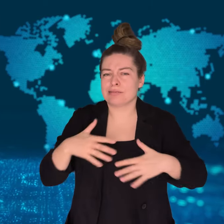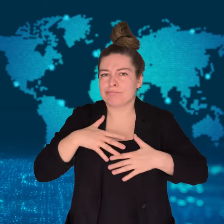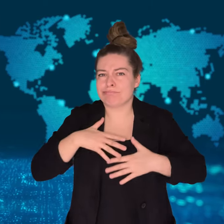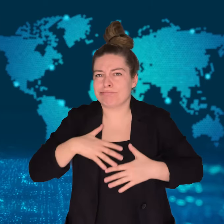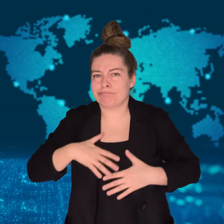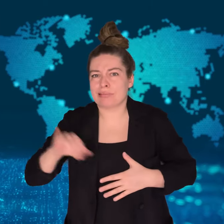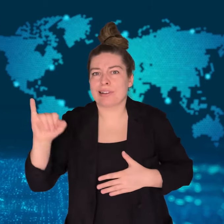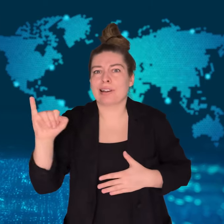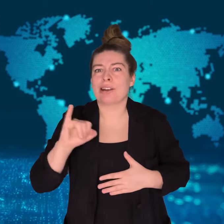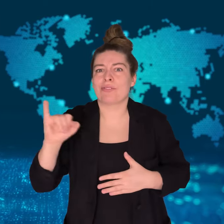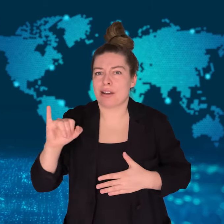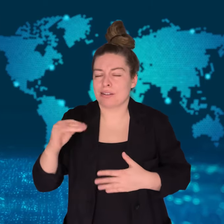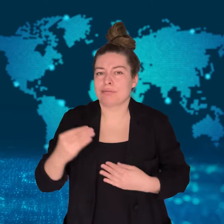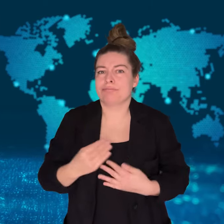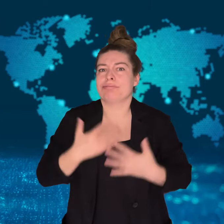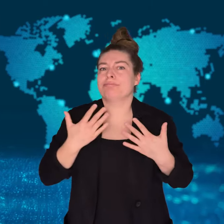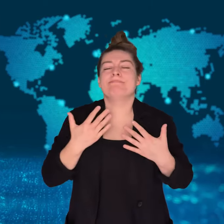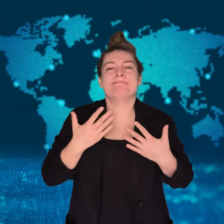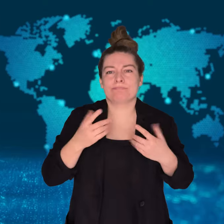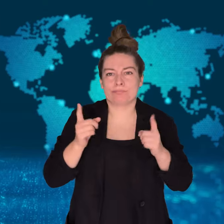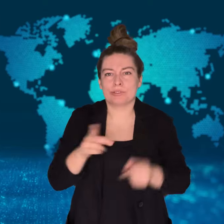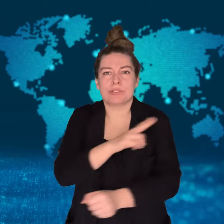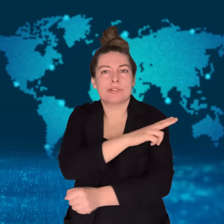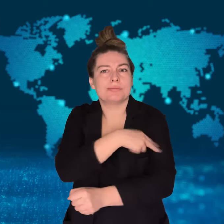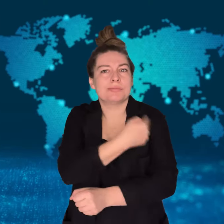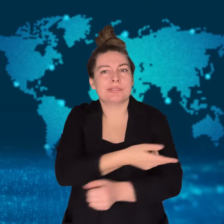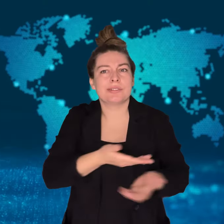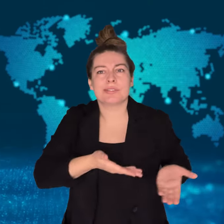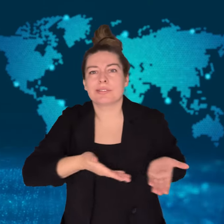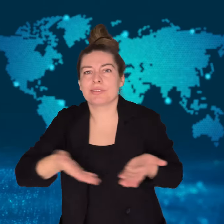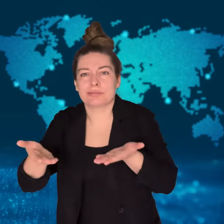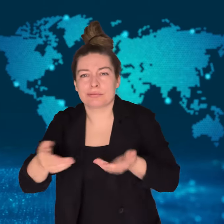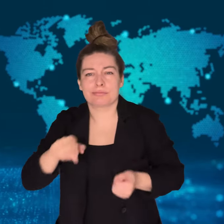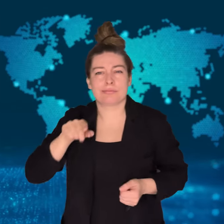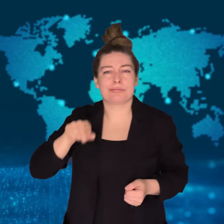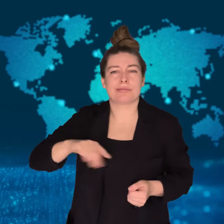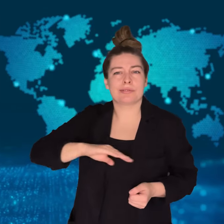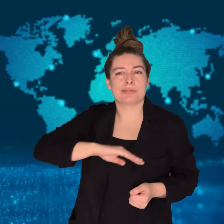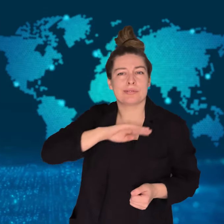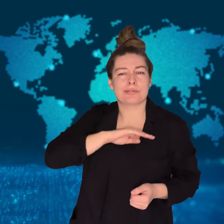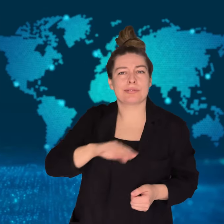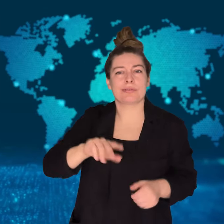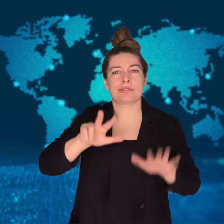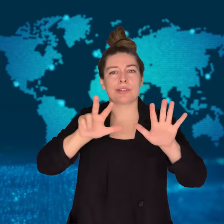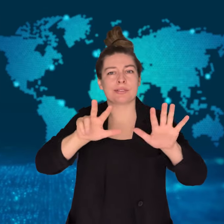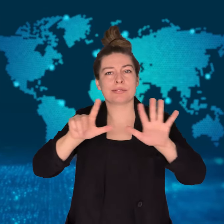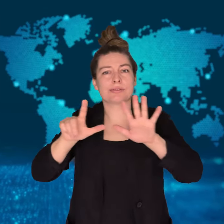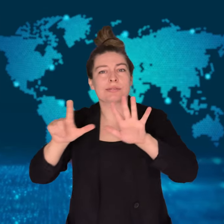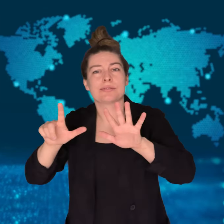hospitalized for an infection.